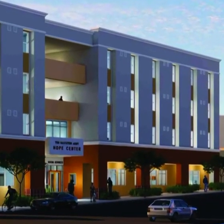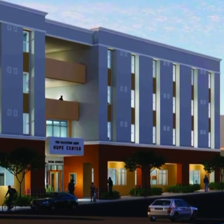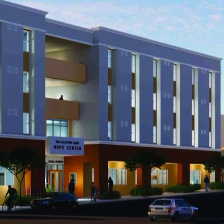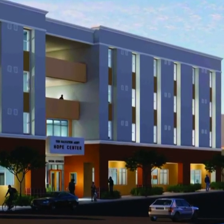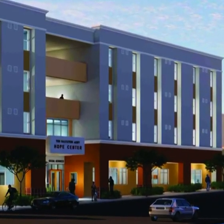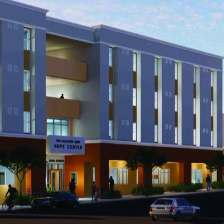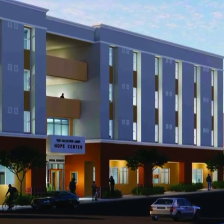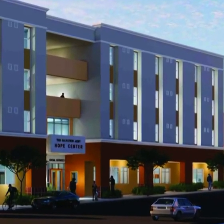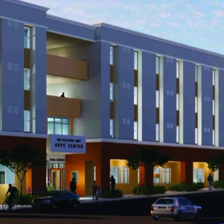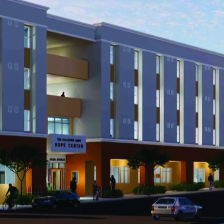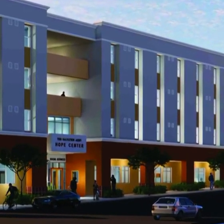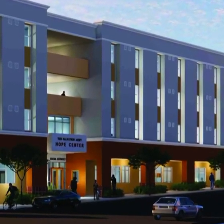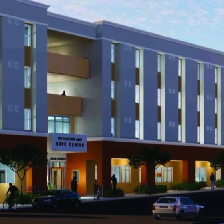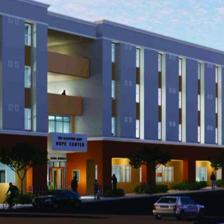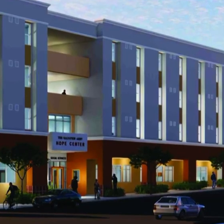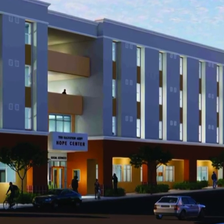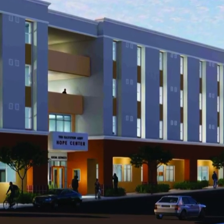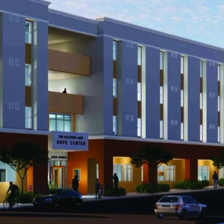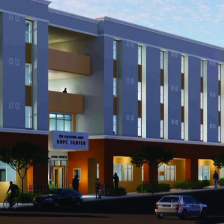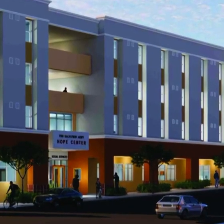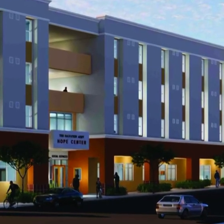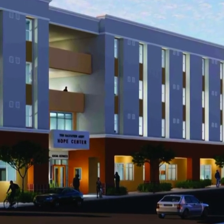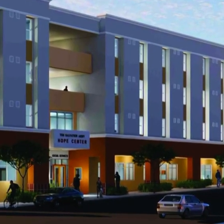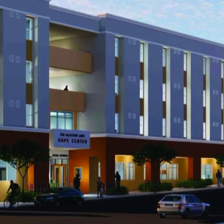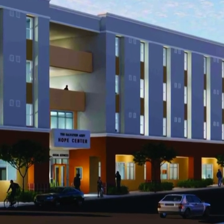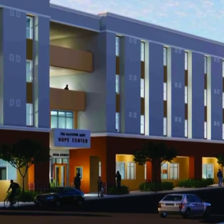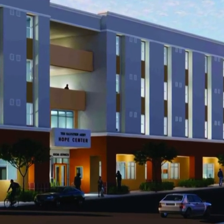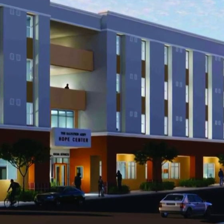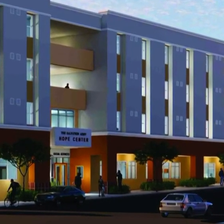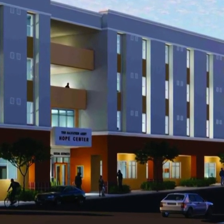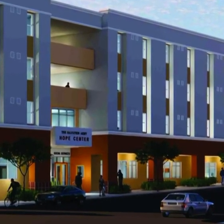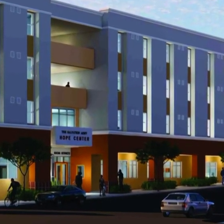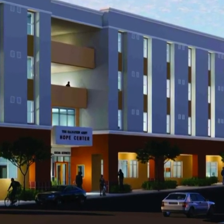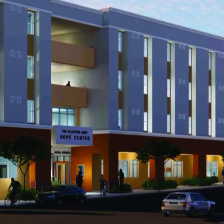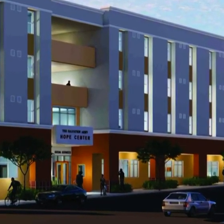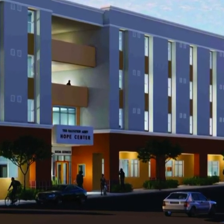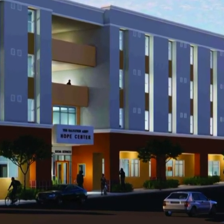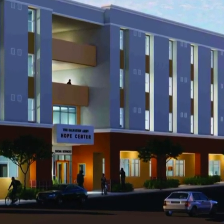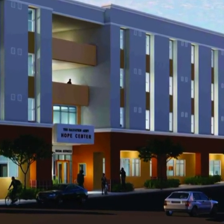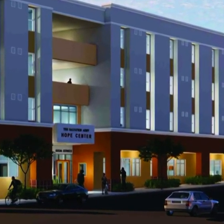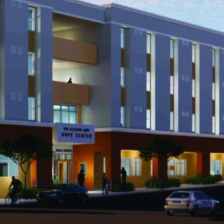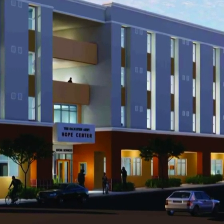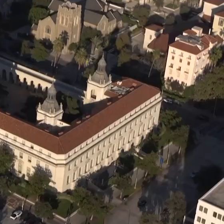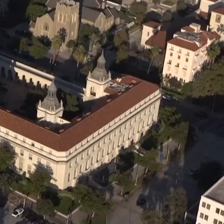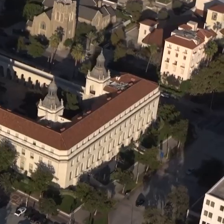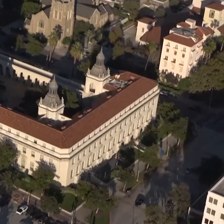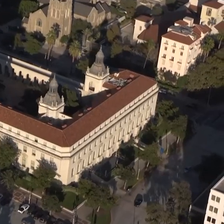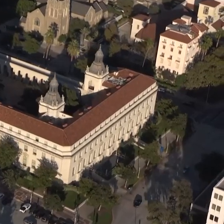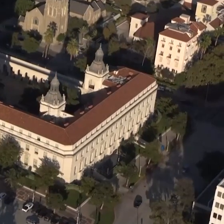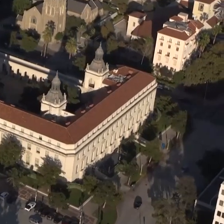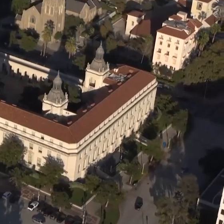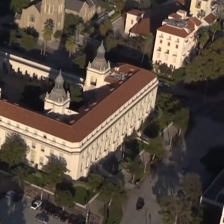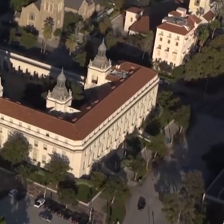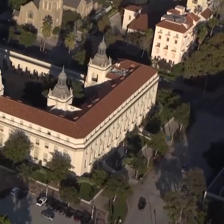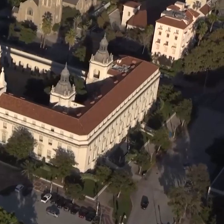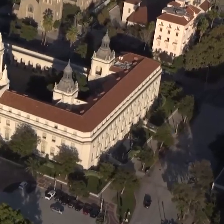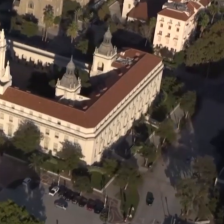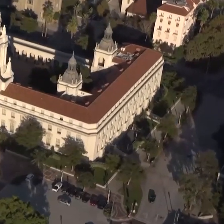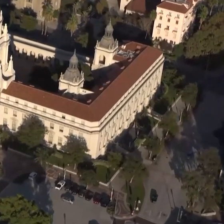for individuals experiencing homelessness that will also include a state-of-the-art food bank